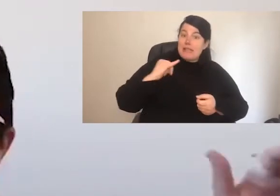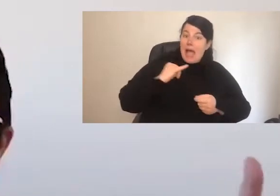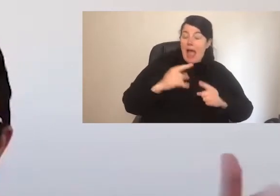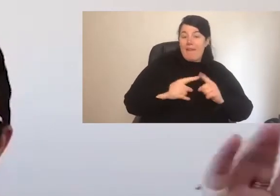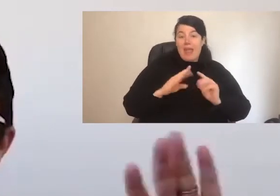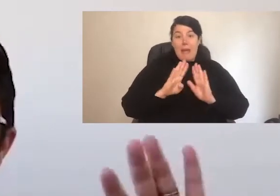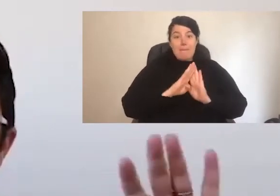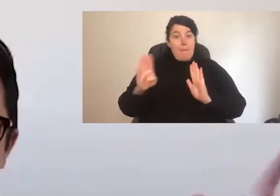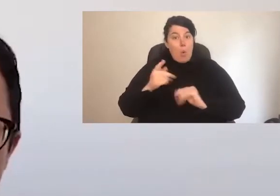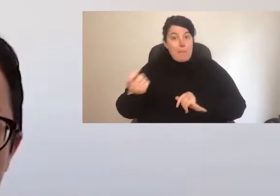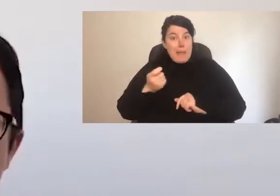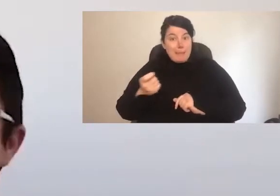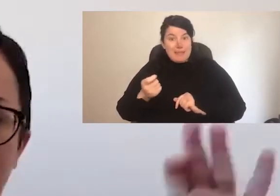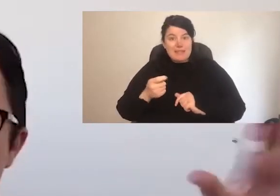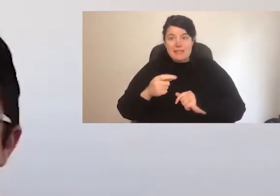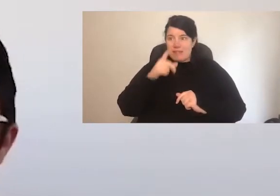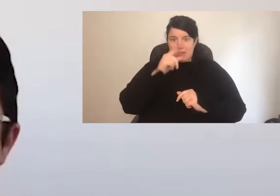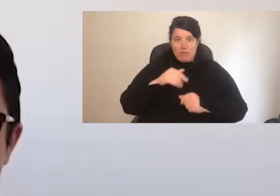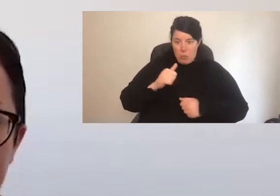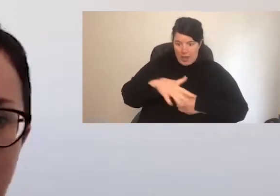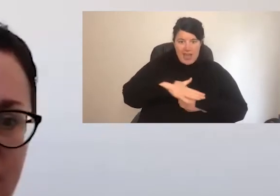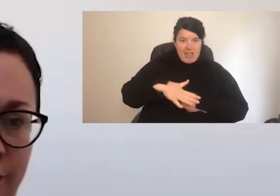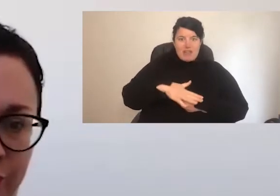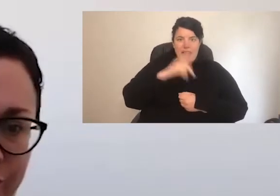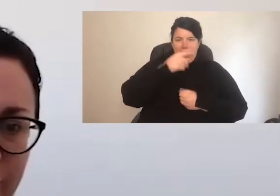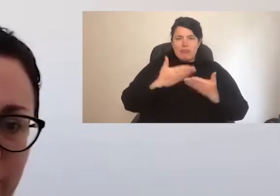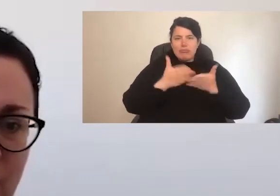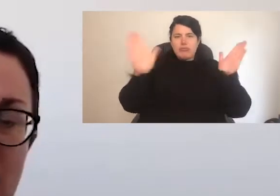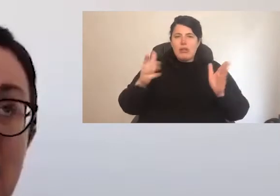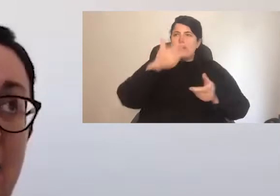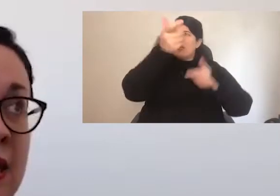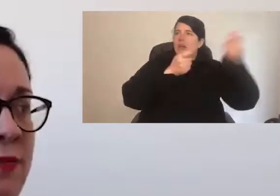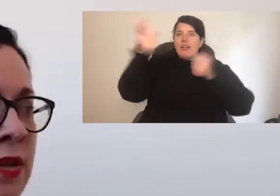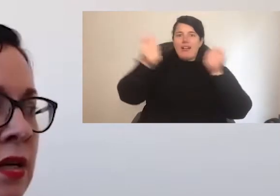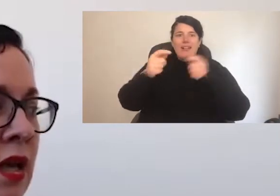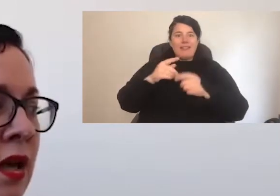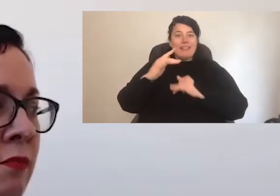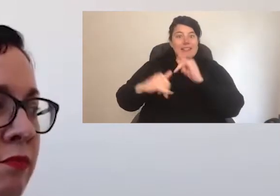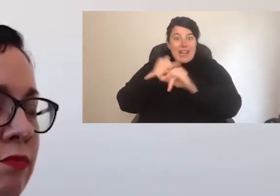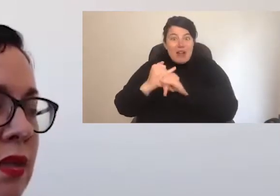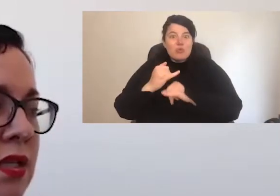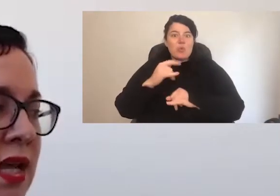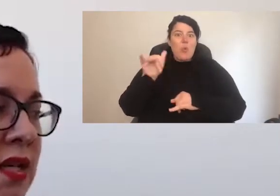broader area, including regionally and nationally. And even starting to